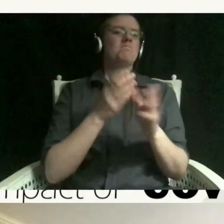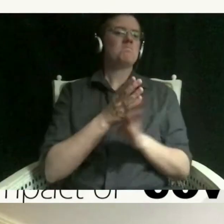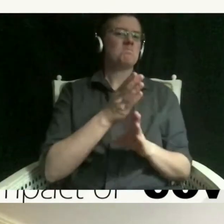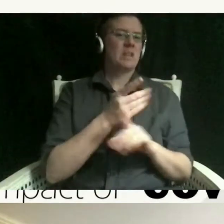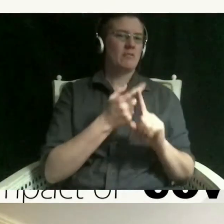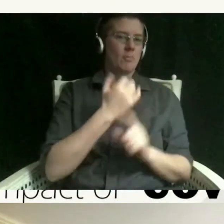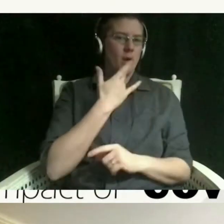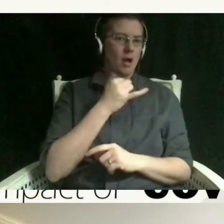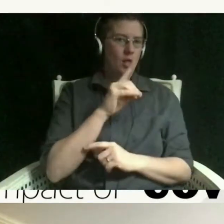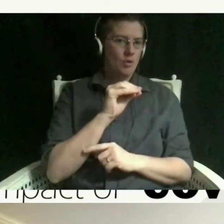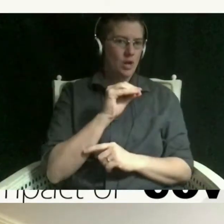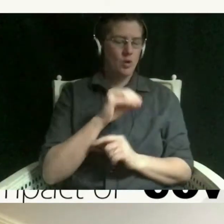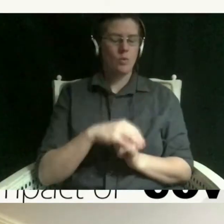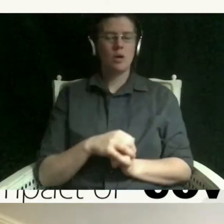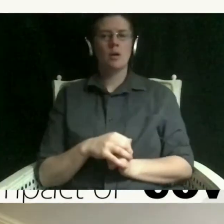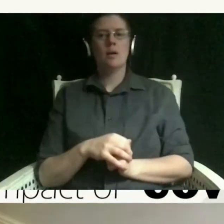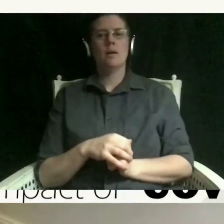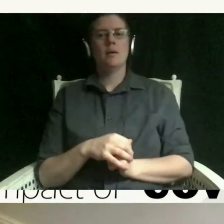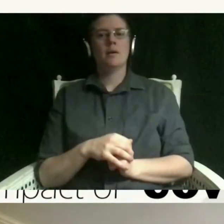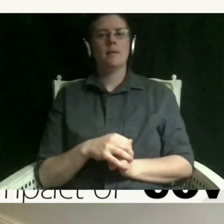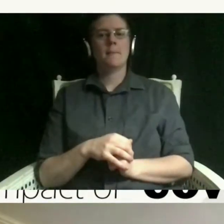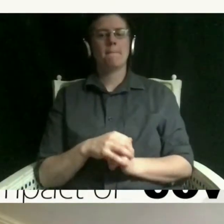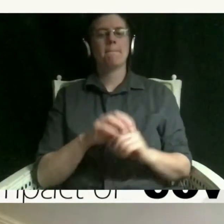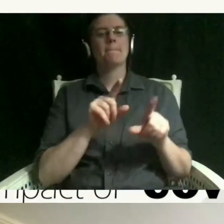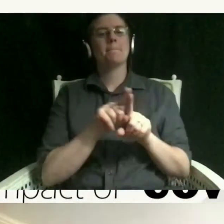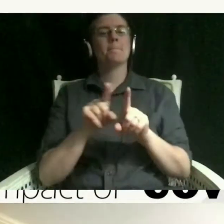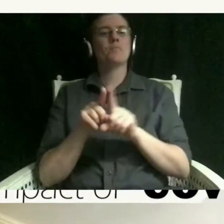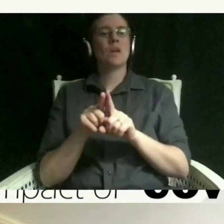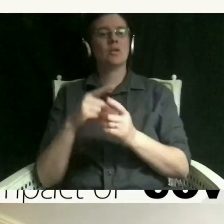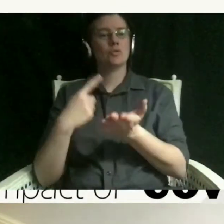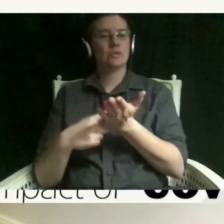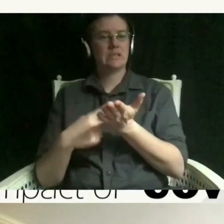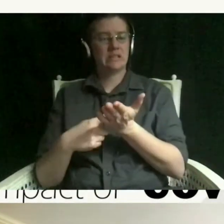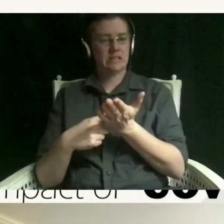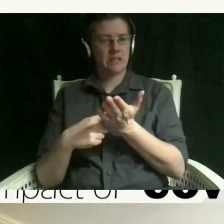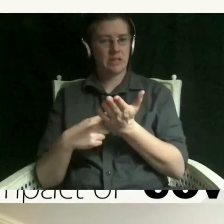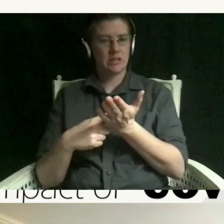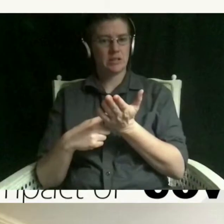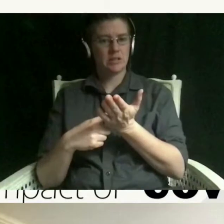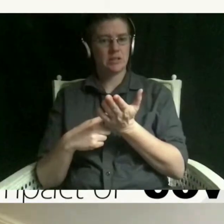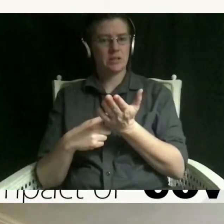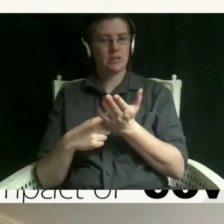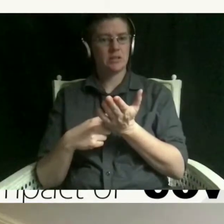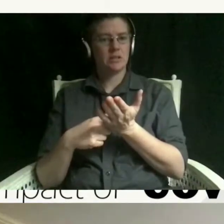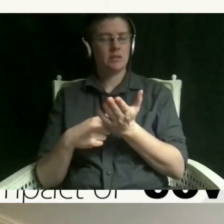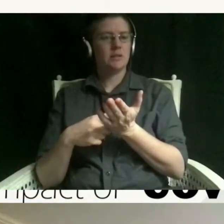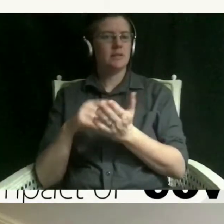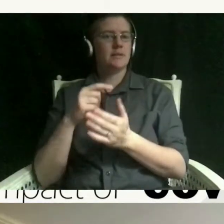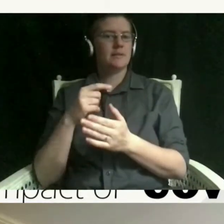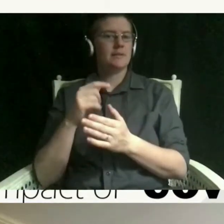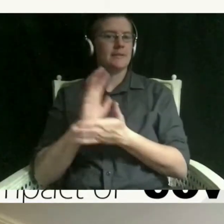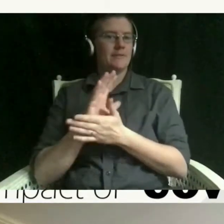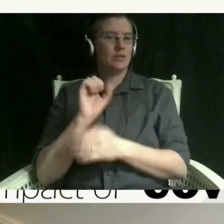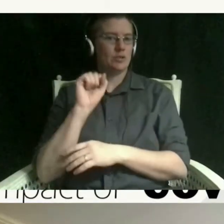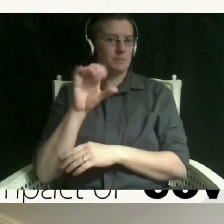to be discussing these submissions with connect and just get a professional opinion from someone